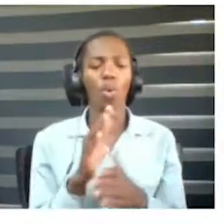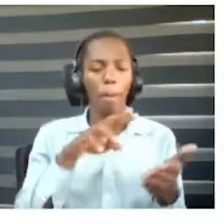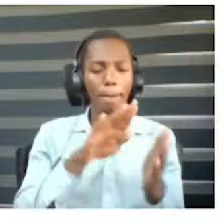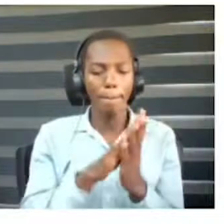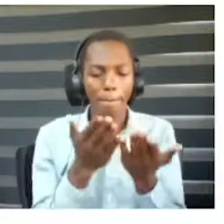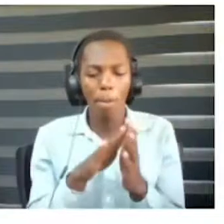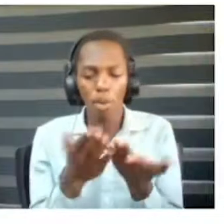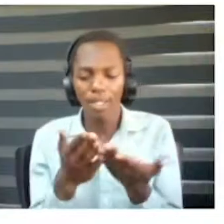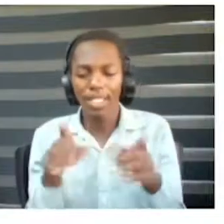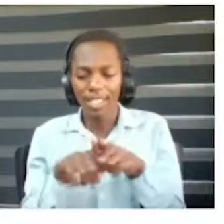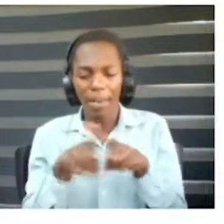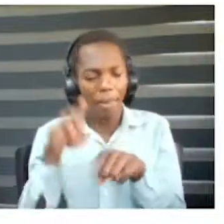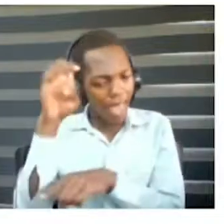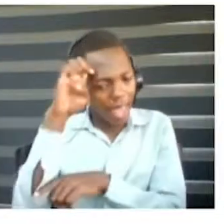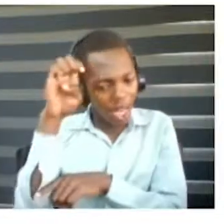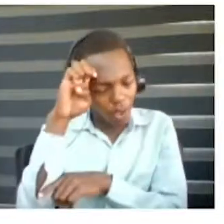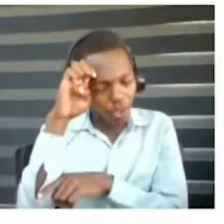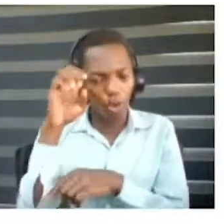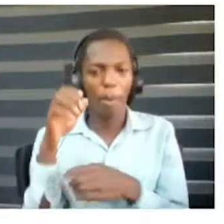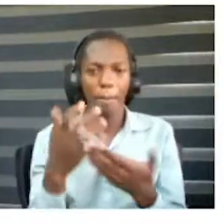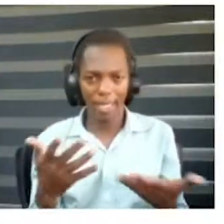We currently have an application.